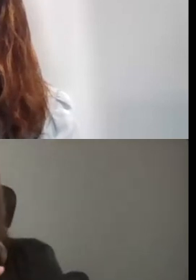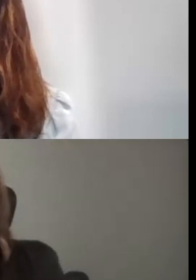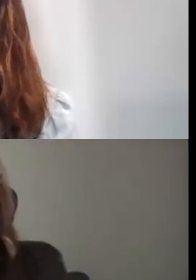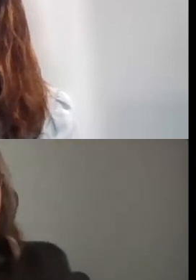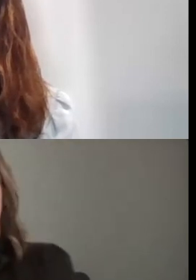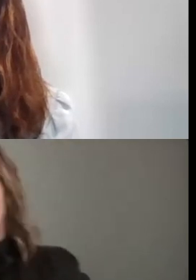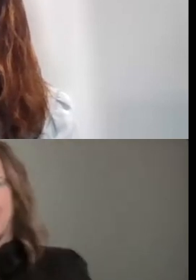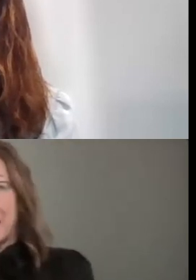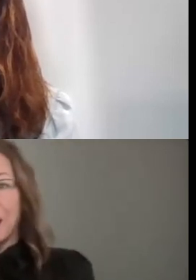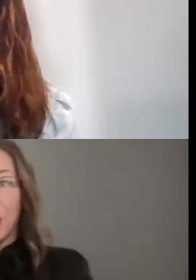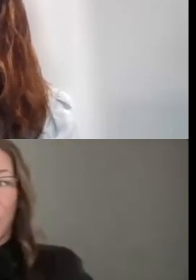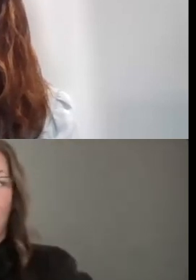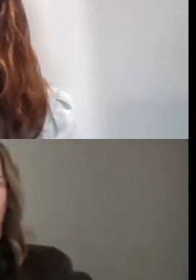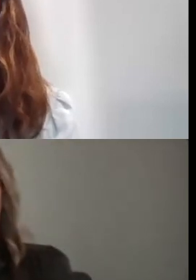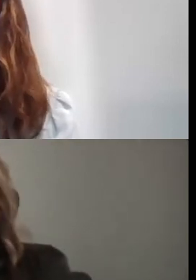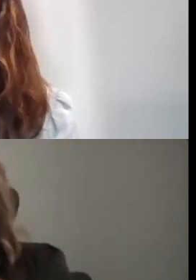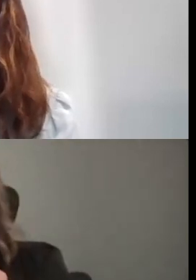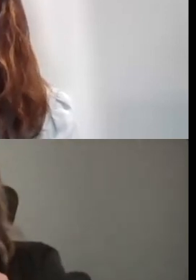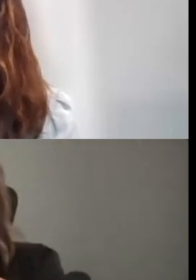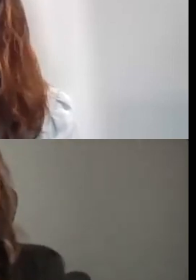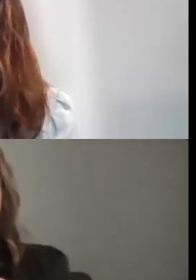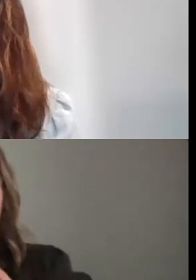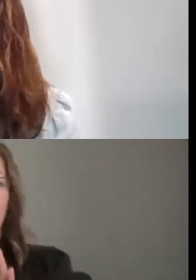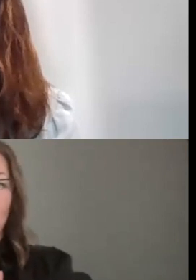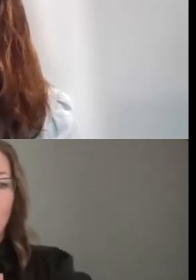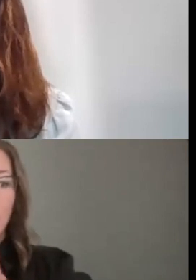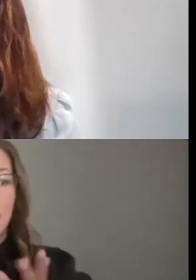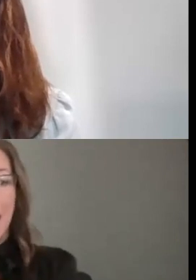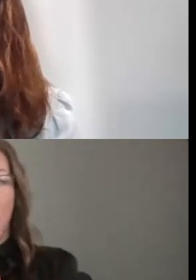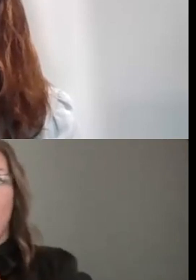OR THE NUMBER OF, OF IMAGES AND HOW THEY'RE PRESENTED.